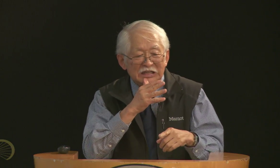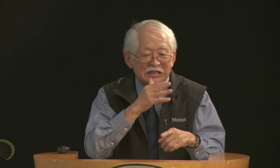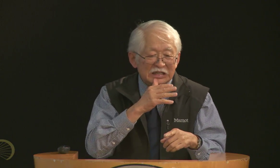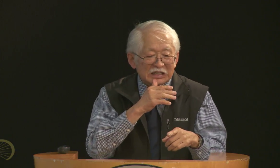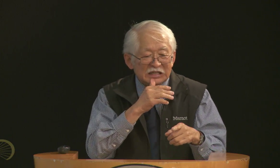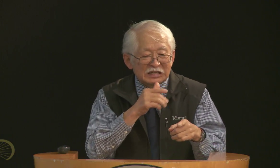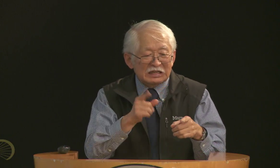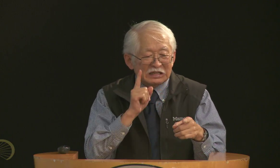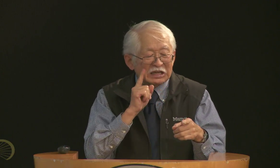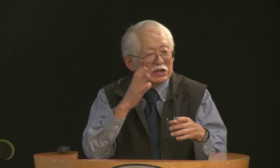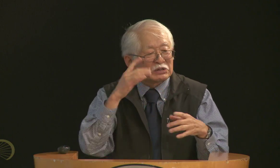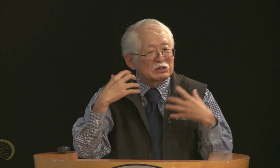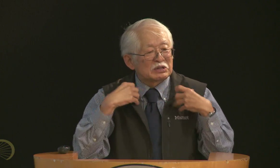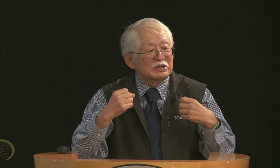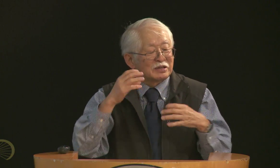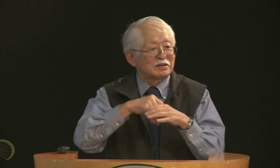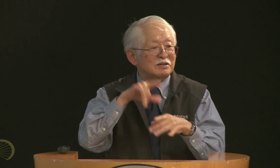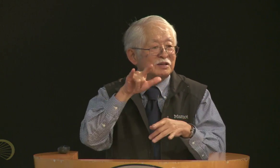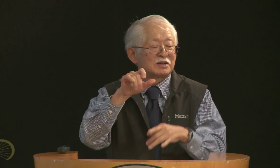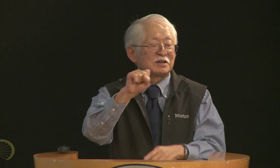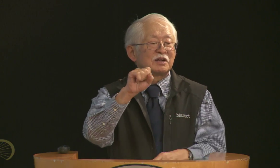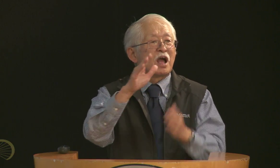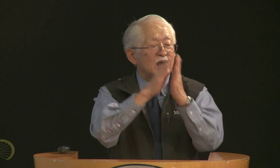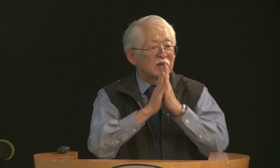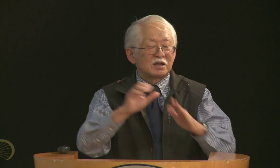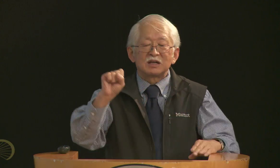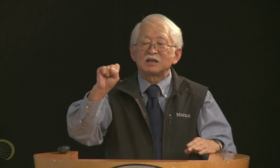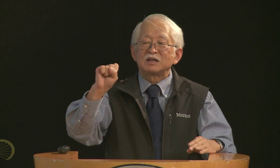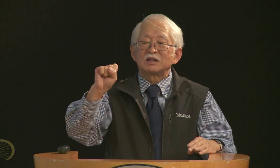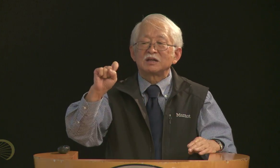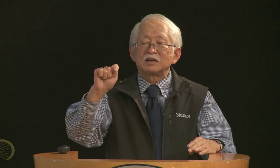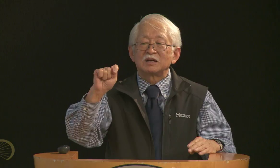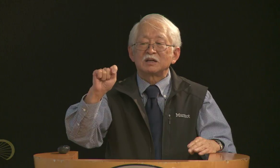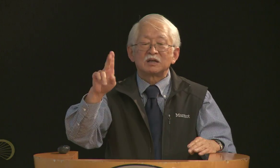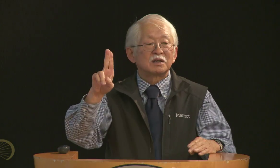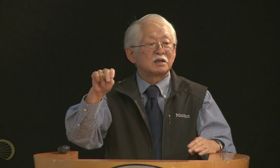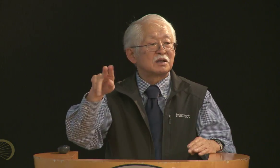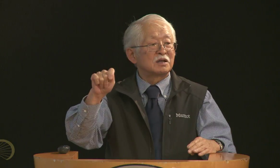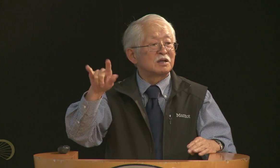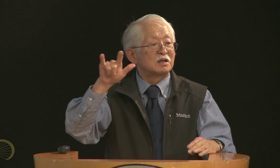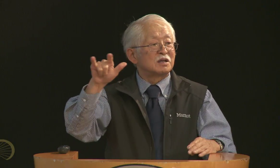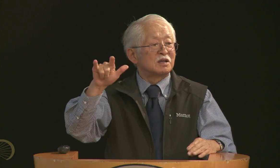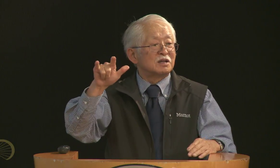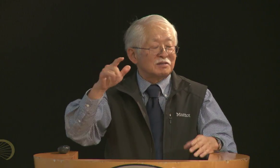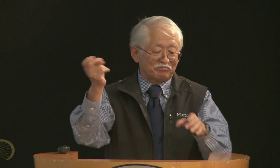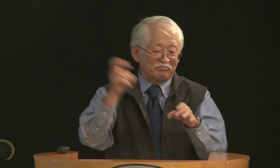Russian Jews from, uh, Soviet Russia and, and fled to the Philippines,